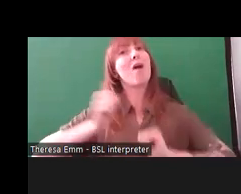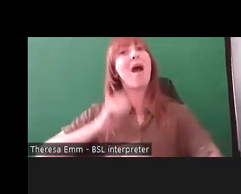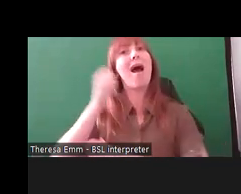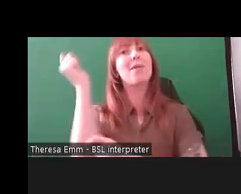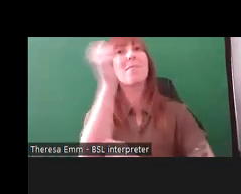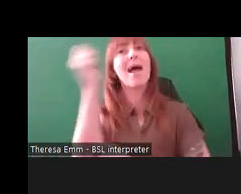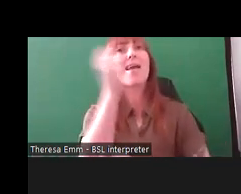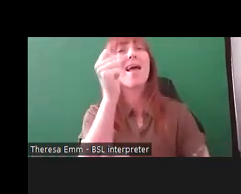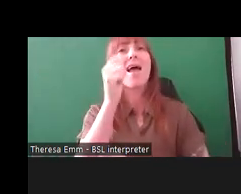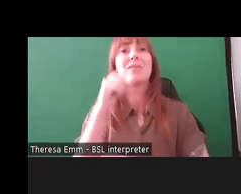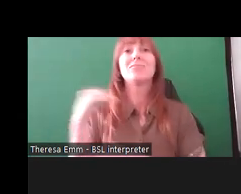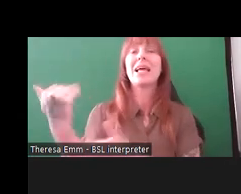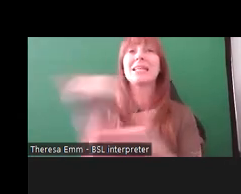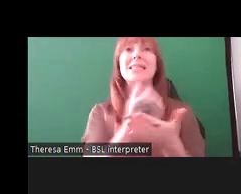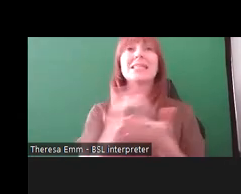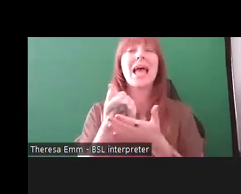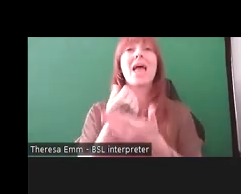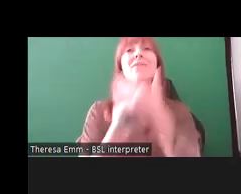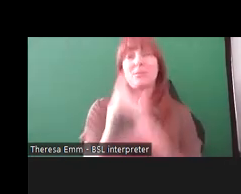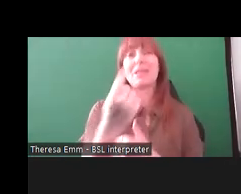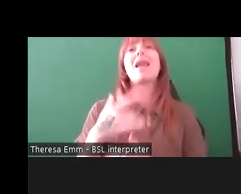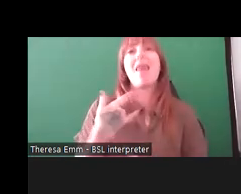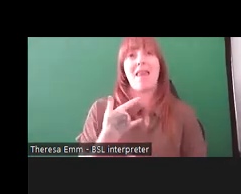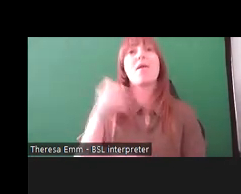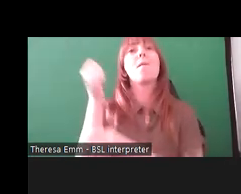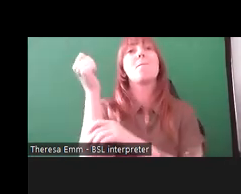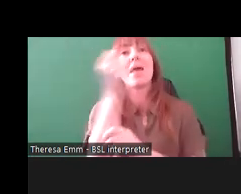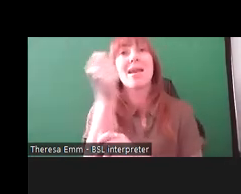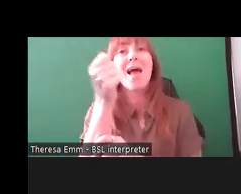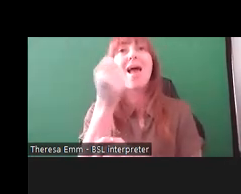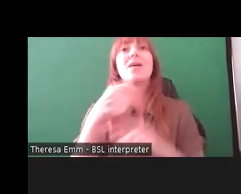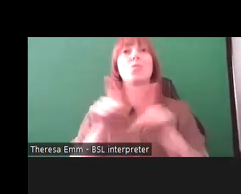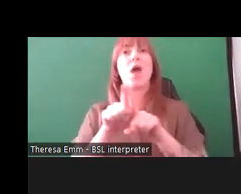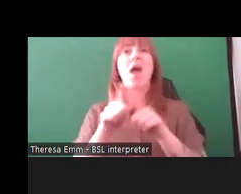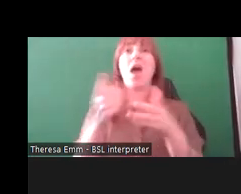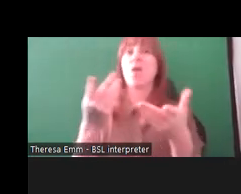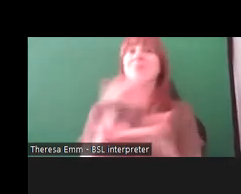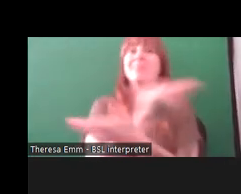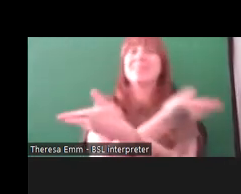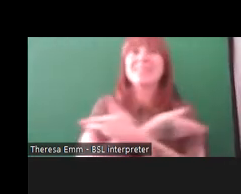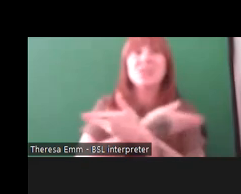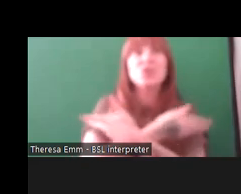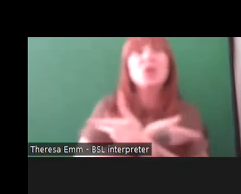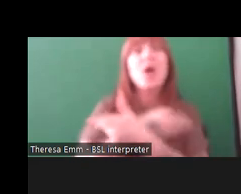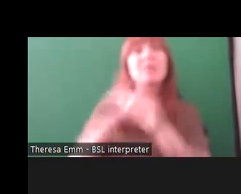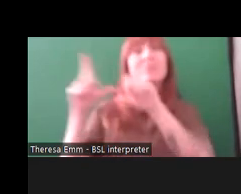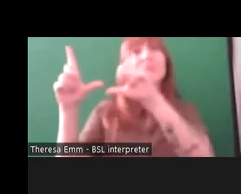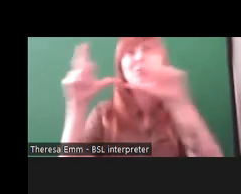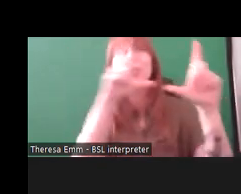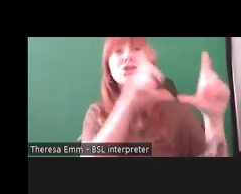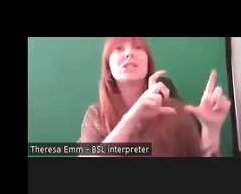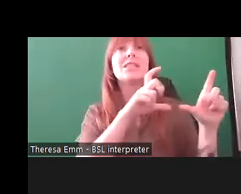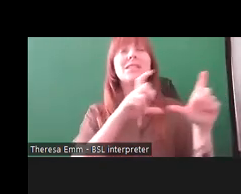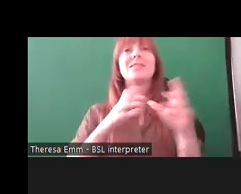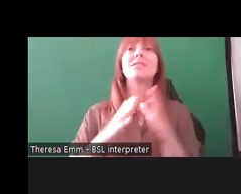Independent Living From' Banner there, as well as t-shirts and images that we pulled together